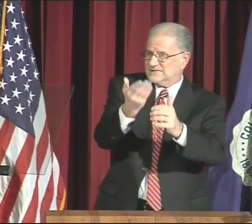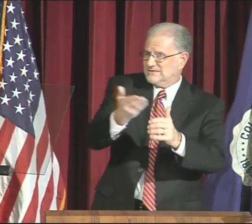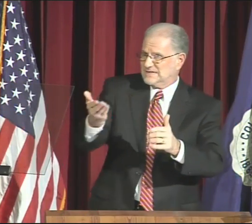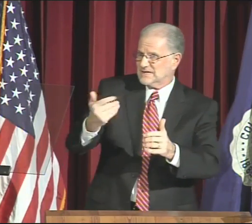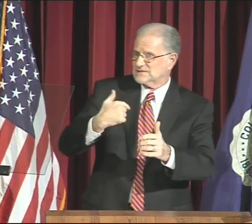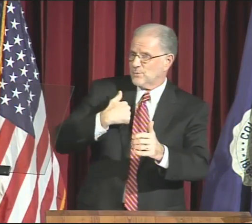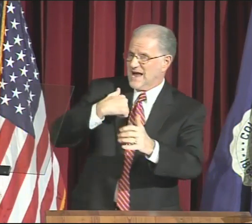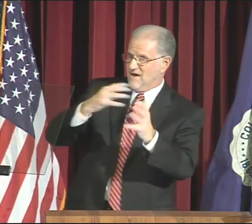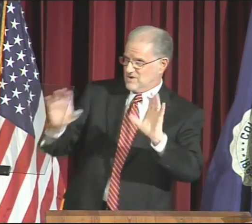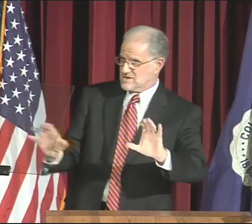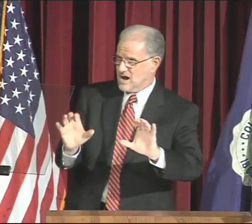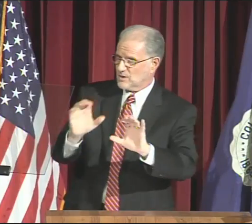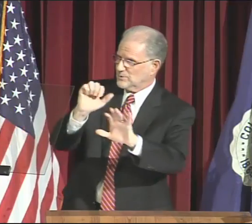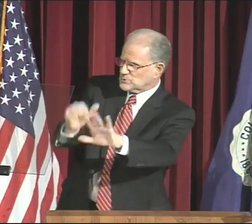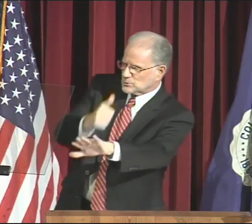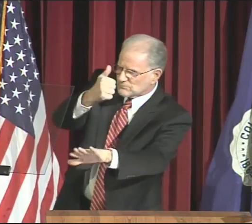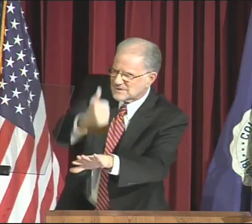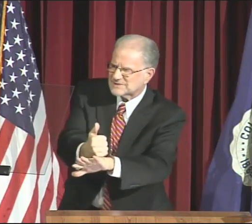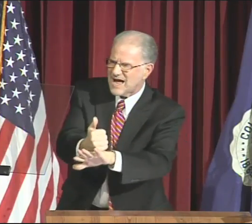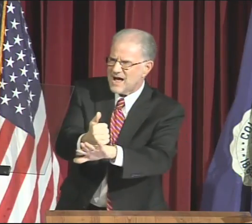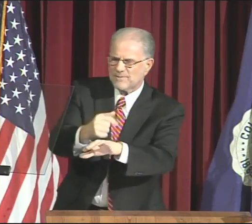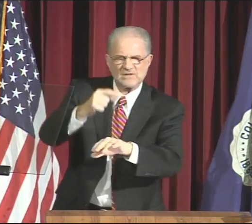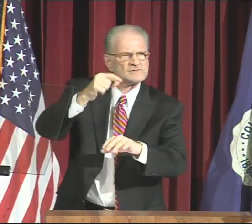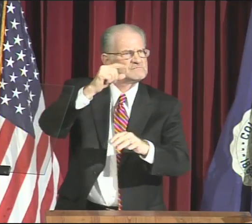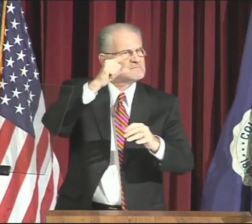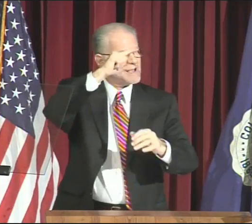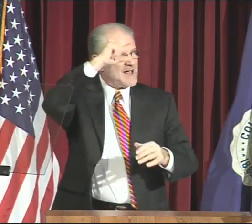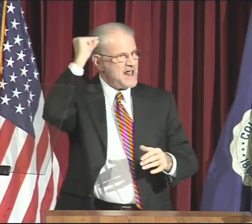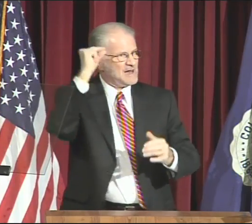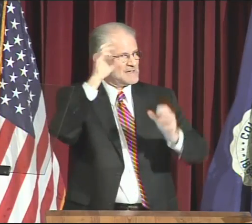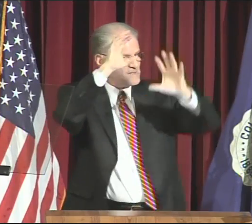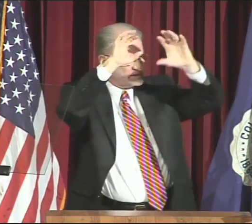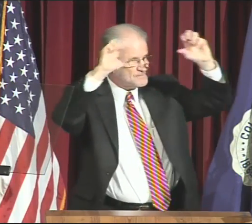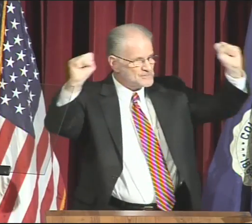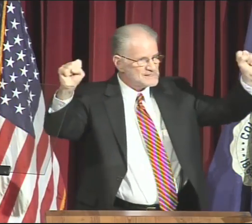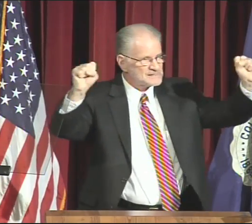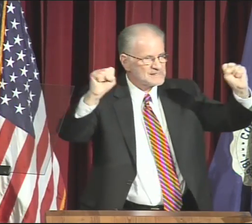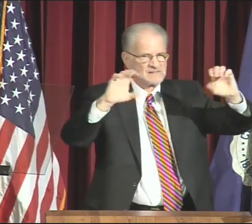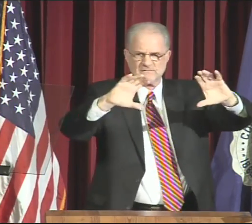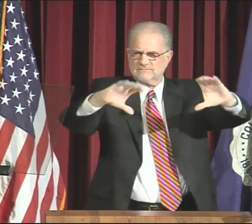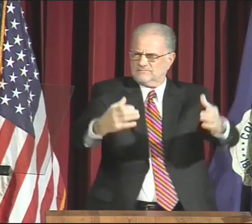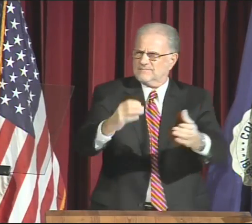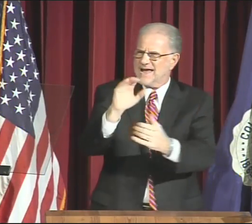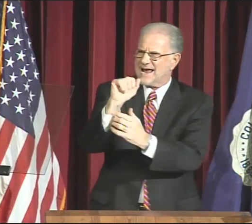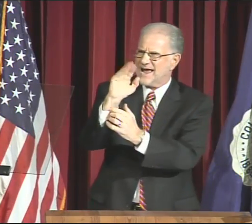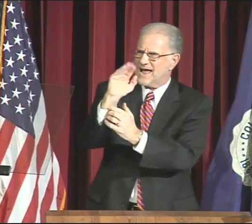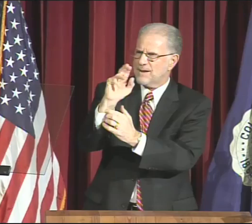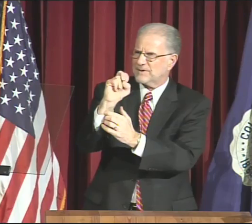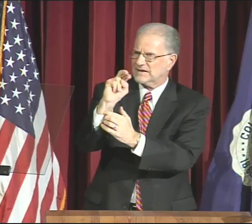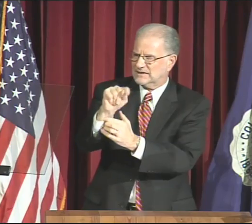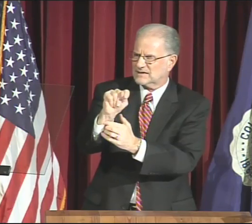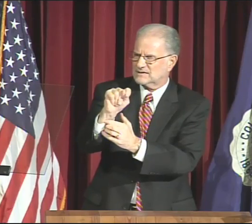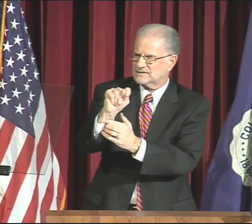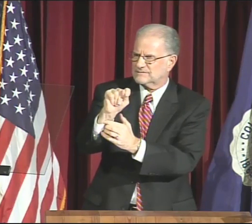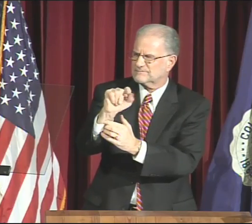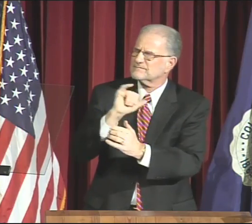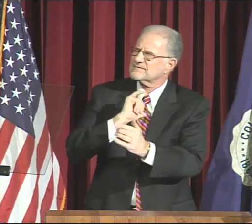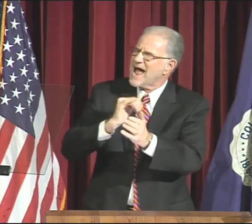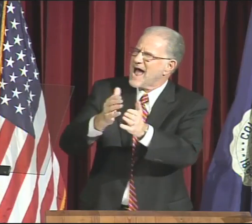One of the first things we have done is to establish a Gallaudet President's Cabinet.